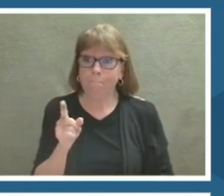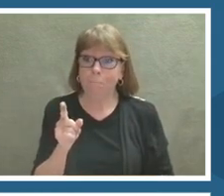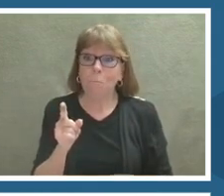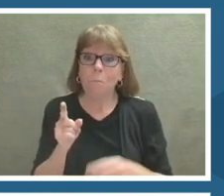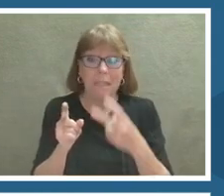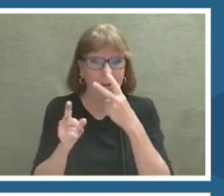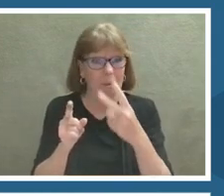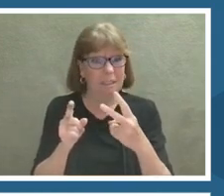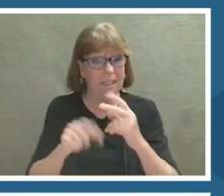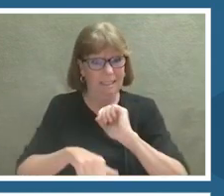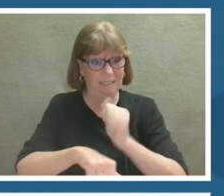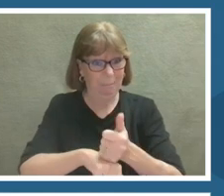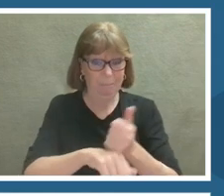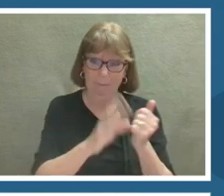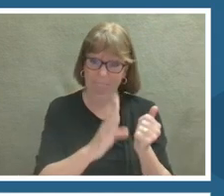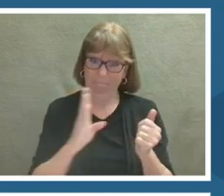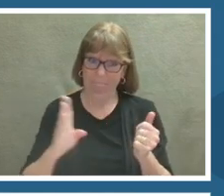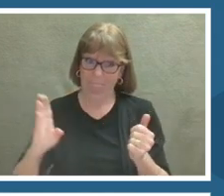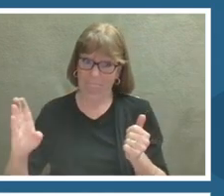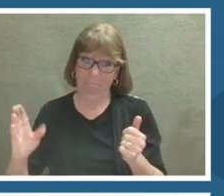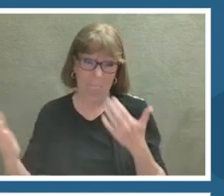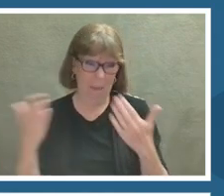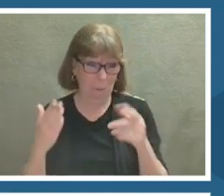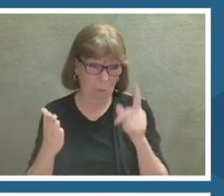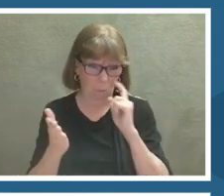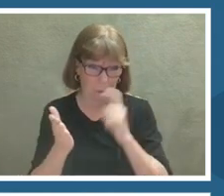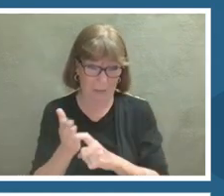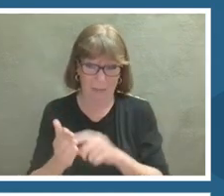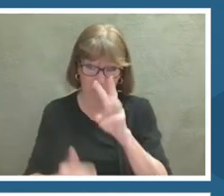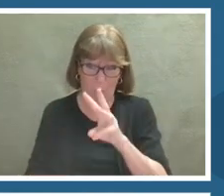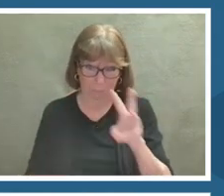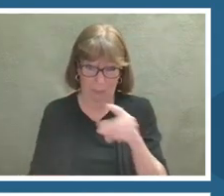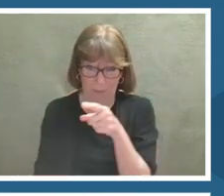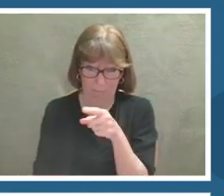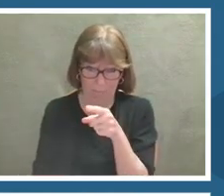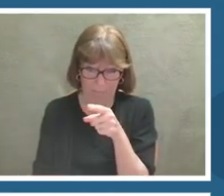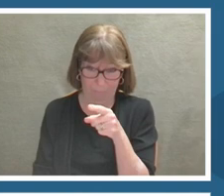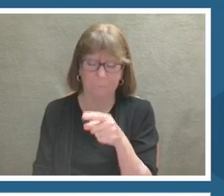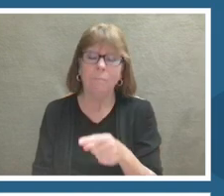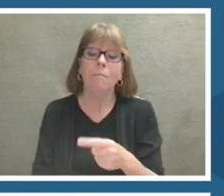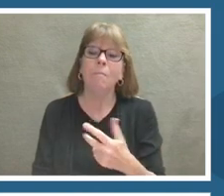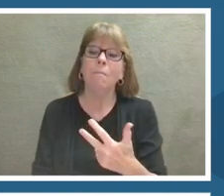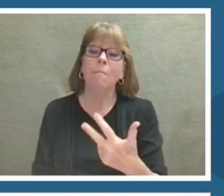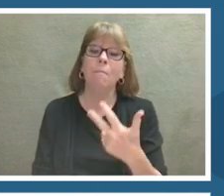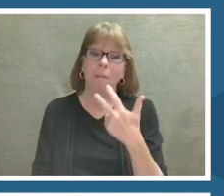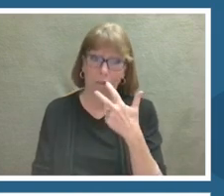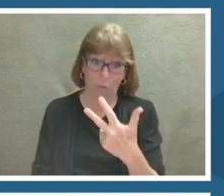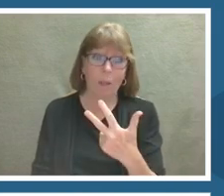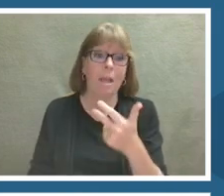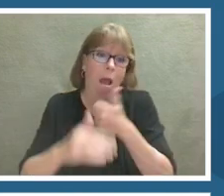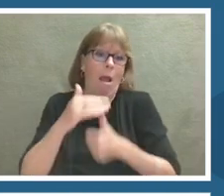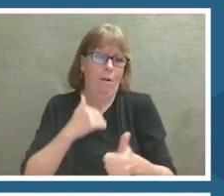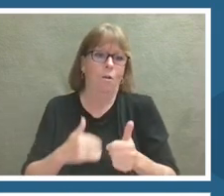I don't know if you recognize this website but, all three are facilitated through this Smithsonian's learning platform.